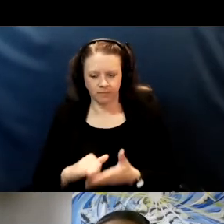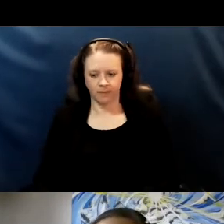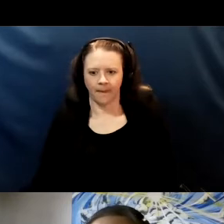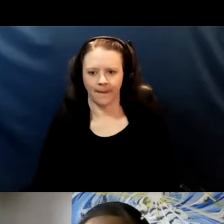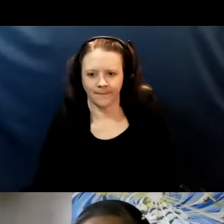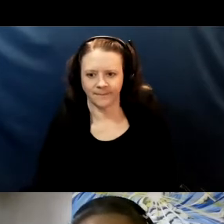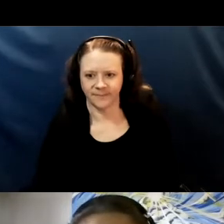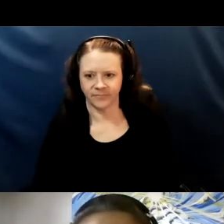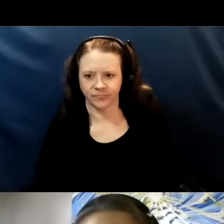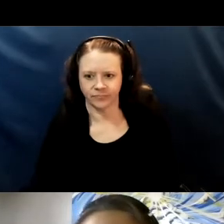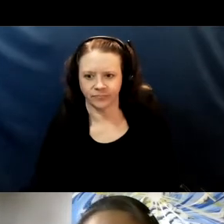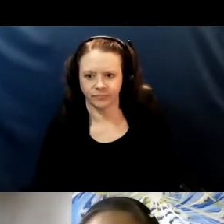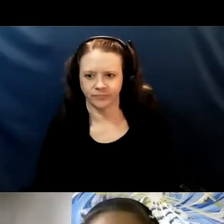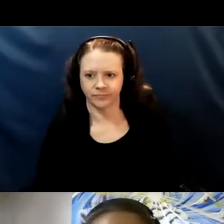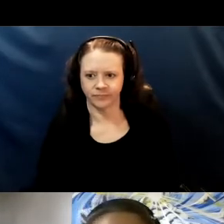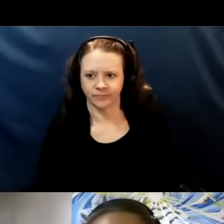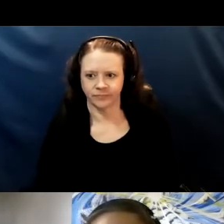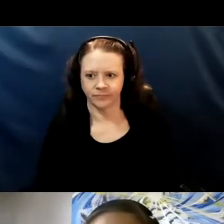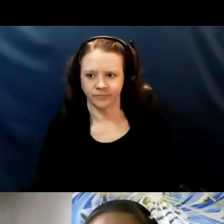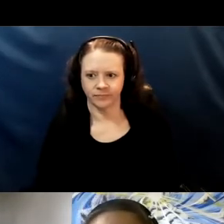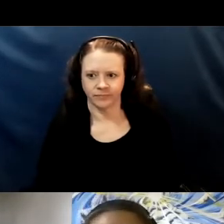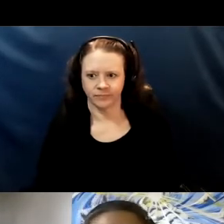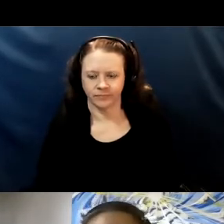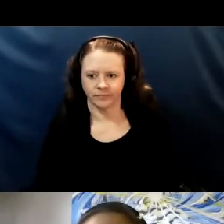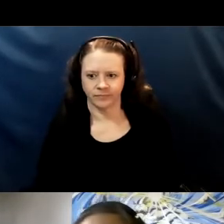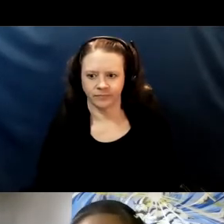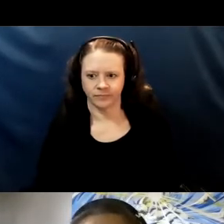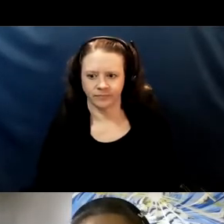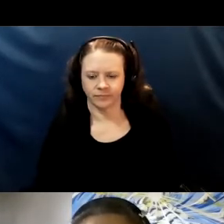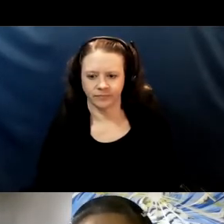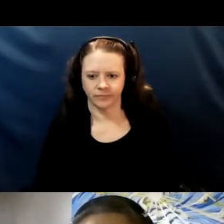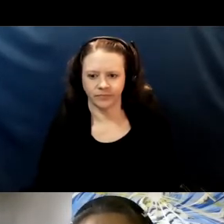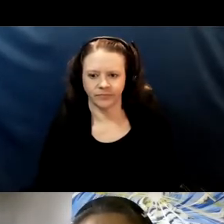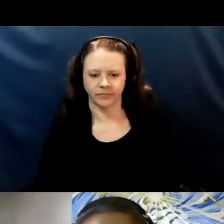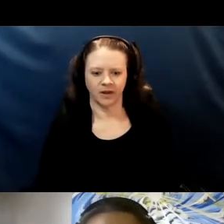We want to minimize time in crowded spaces so we should be seeing creative solutions